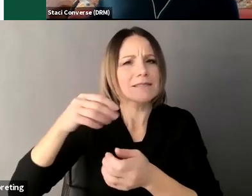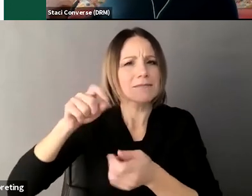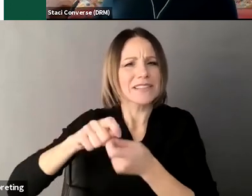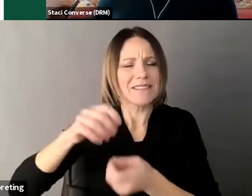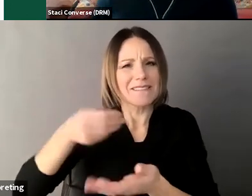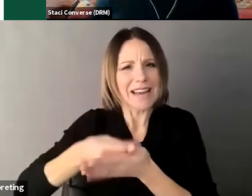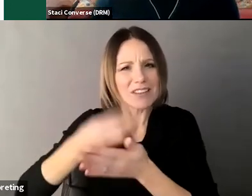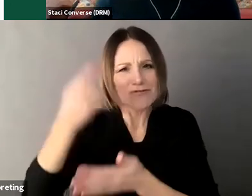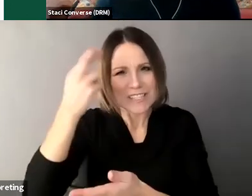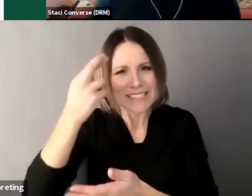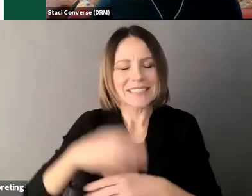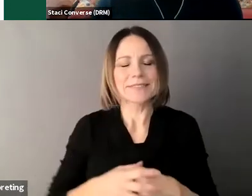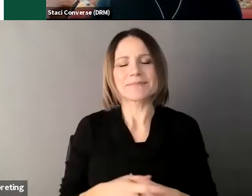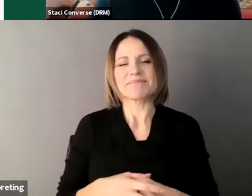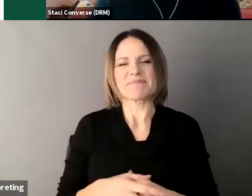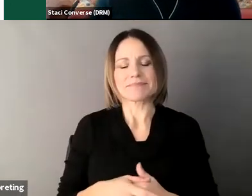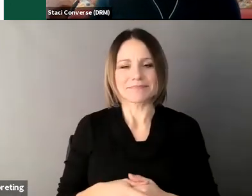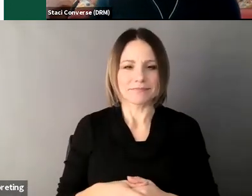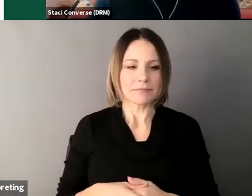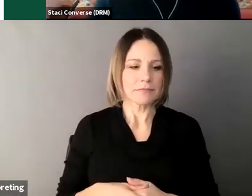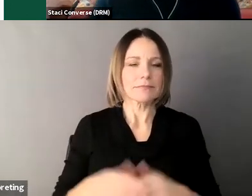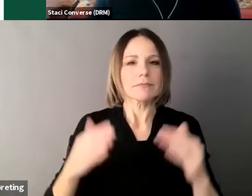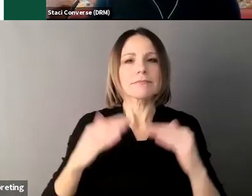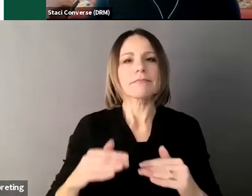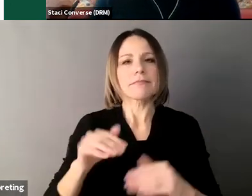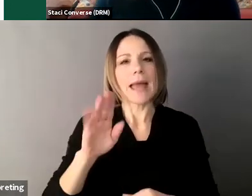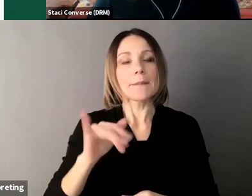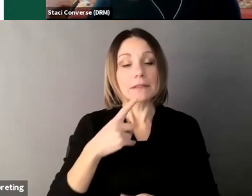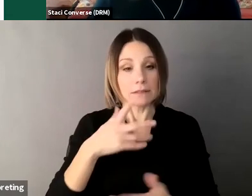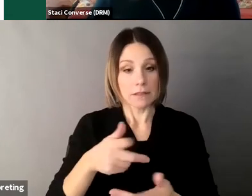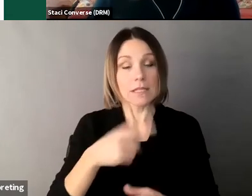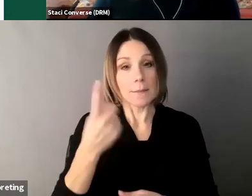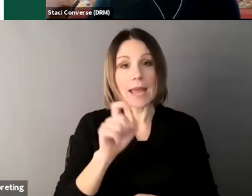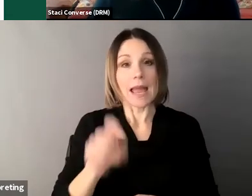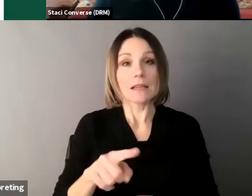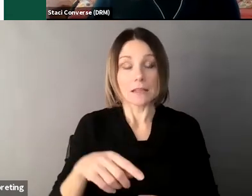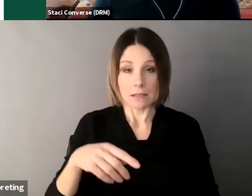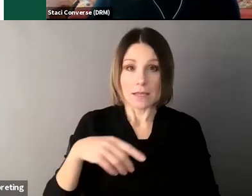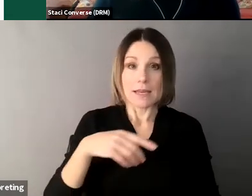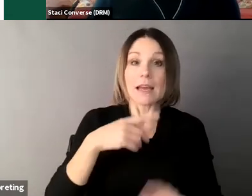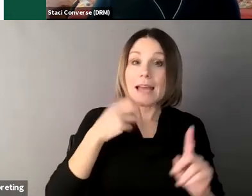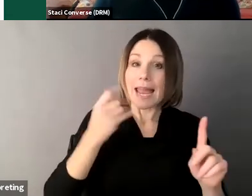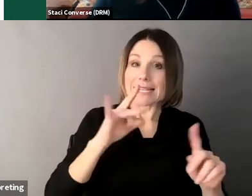oh someone asked um can you have a power of attorney for someone that's 18 or older yes,